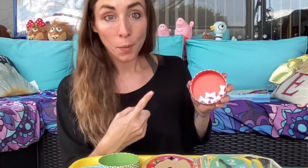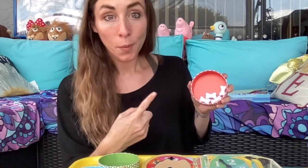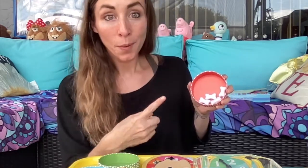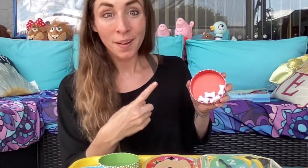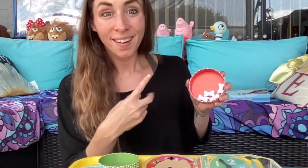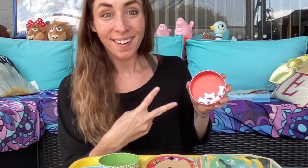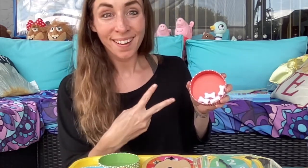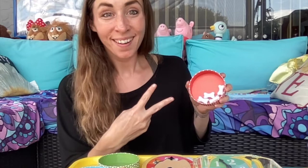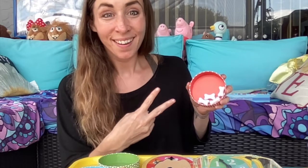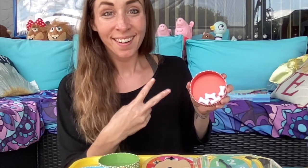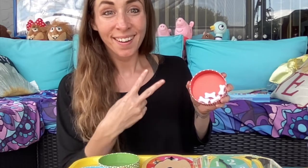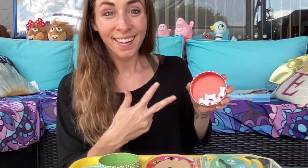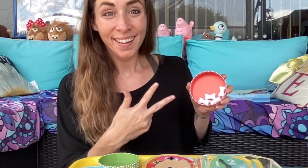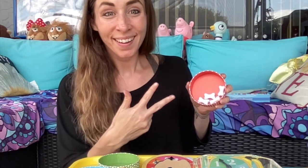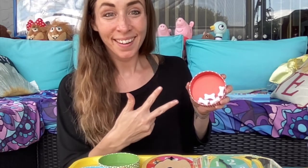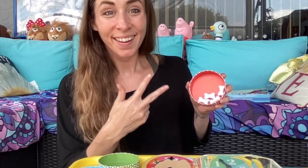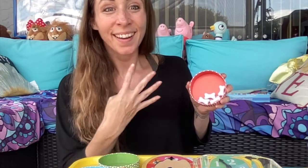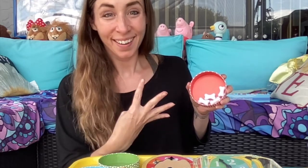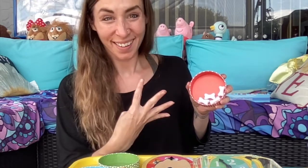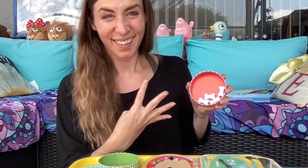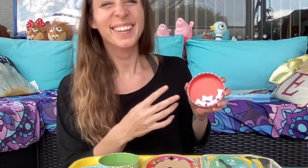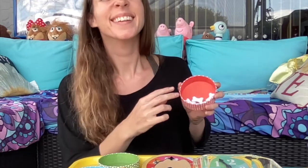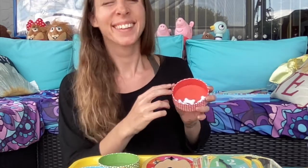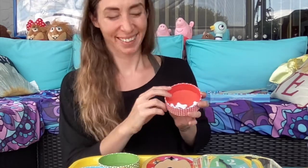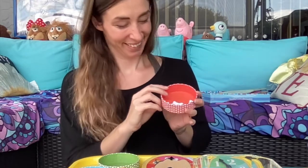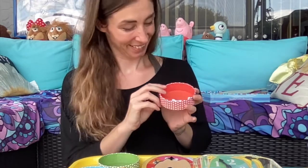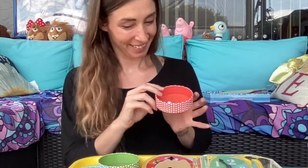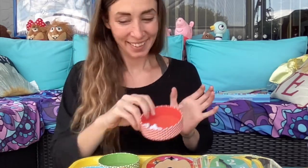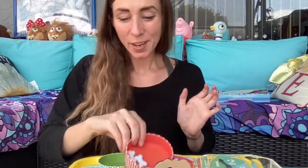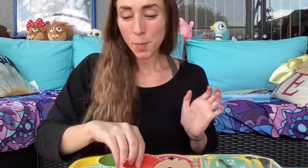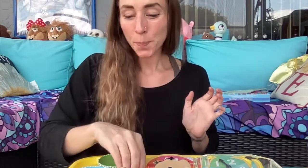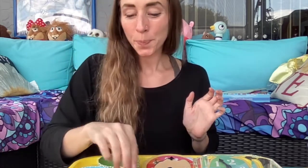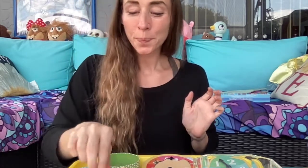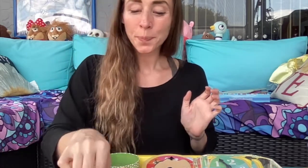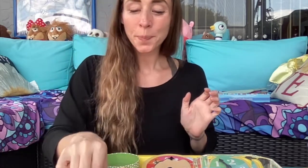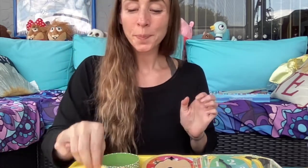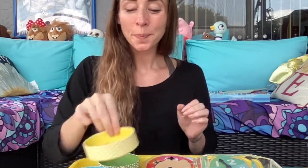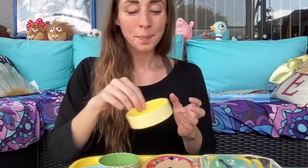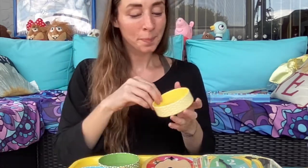How many? One two three four four in the red bowl!